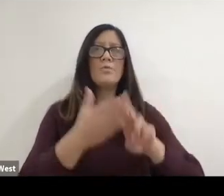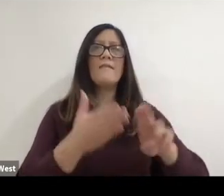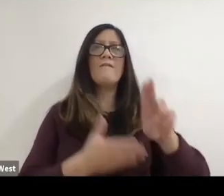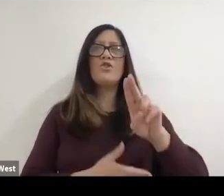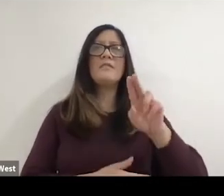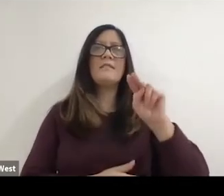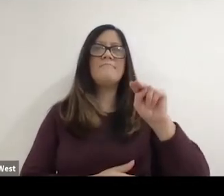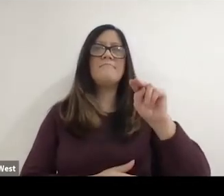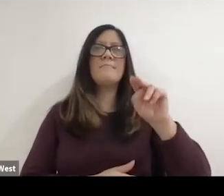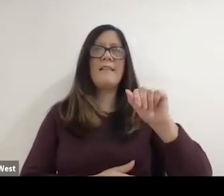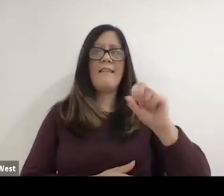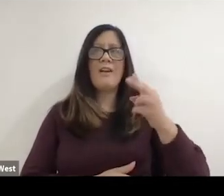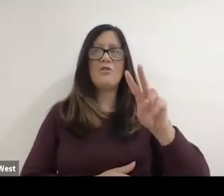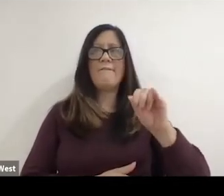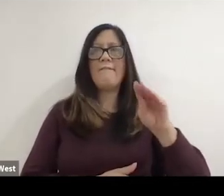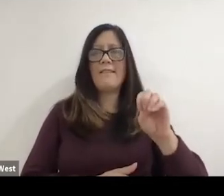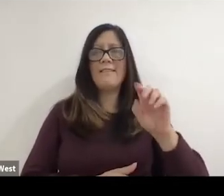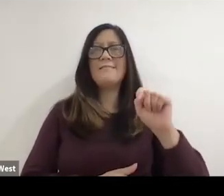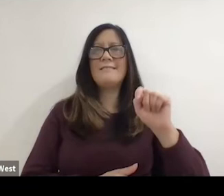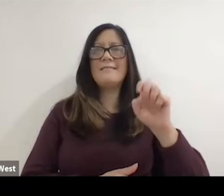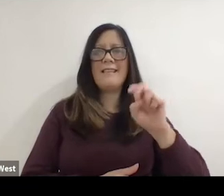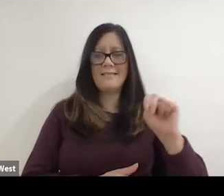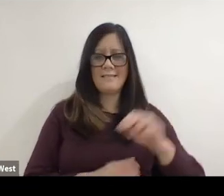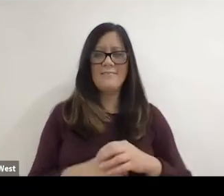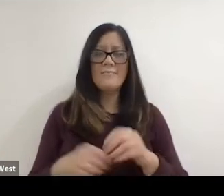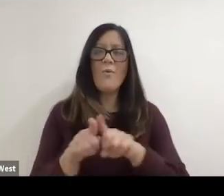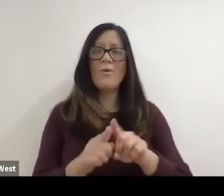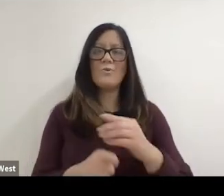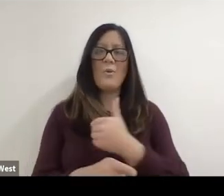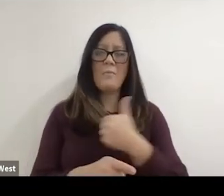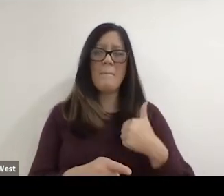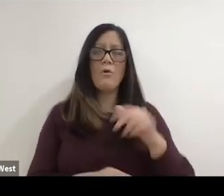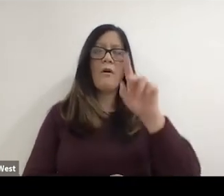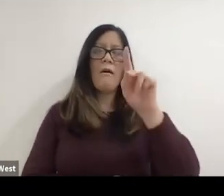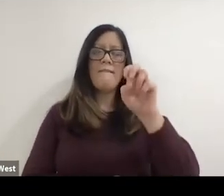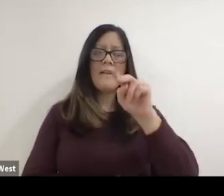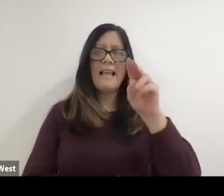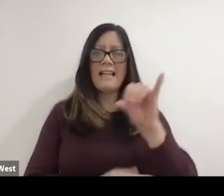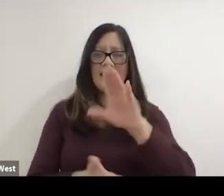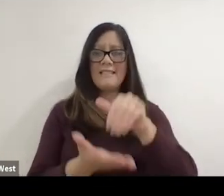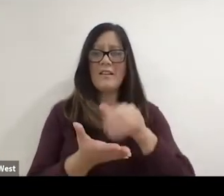She is also a member of the Vanderbilt Kennedy Center for research on human